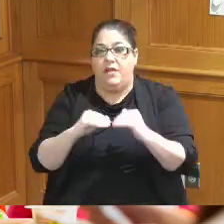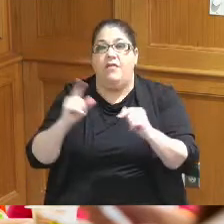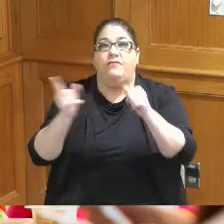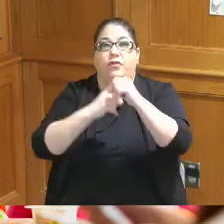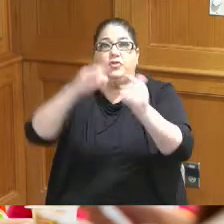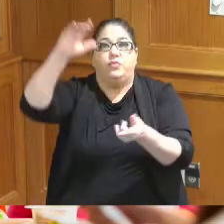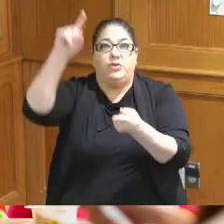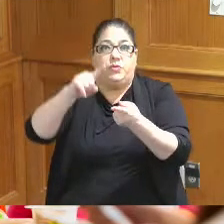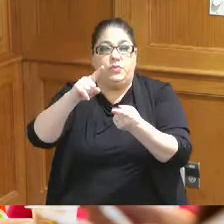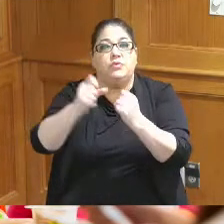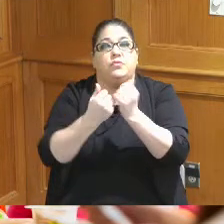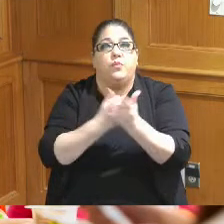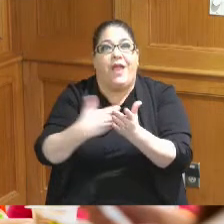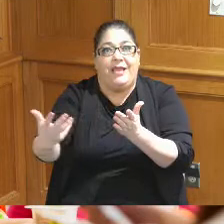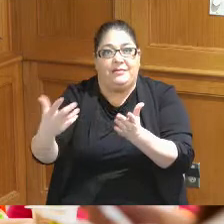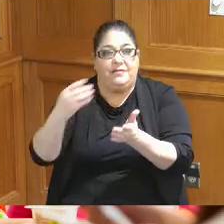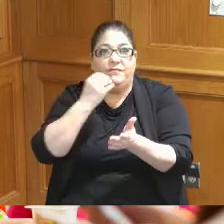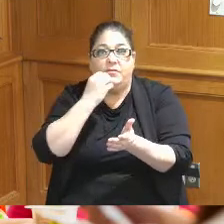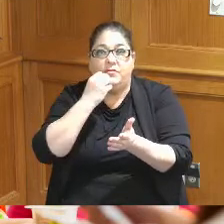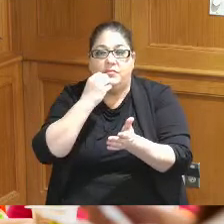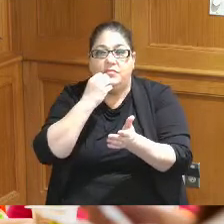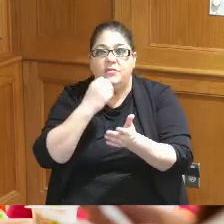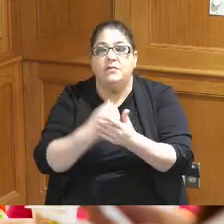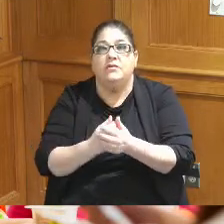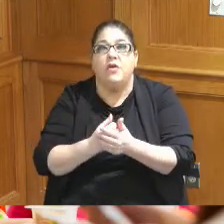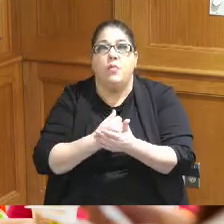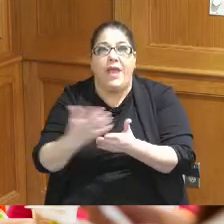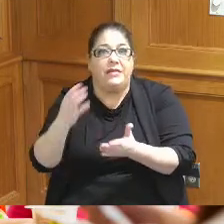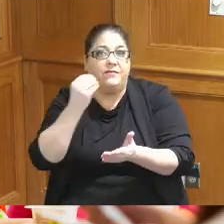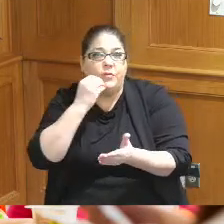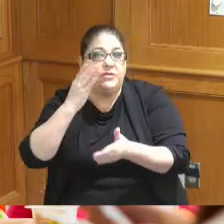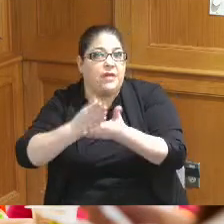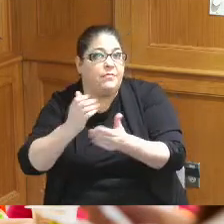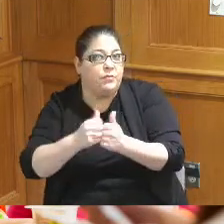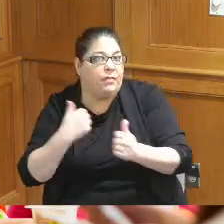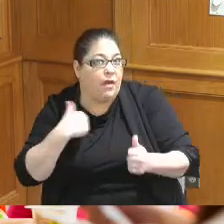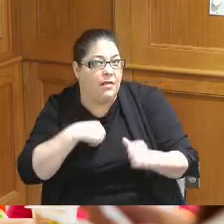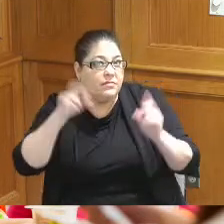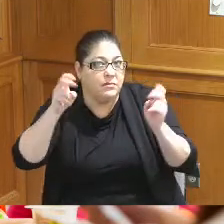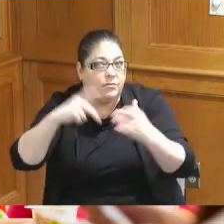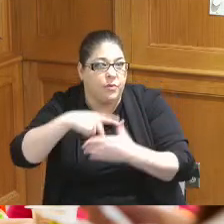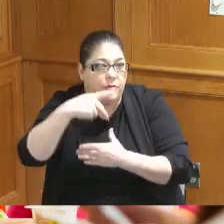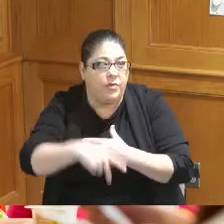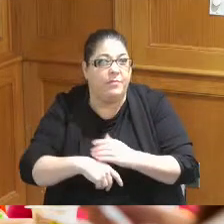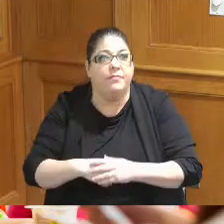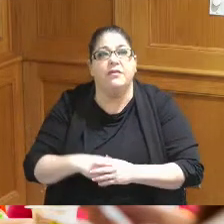so we have campaigns such as waste of food stops with us we've estimated that the average Hamilton